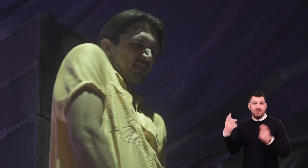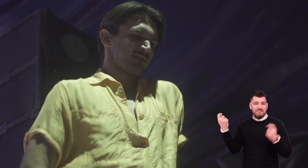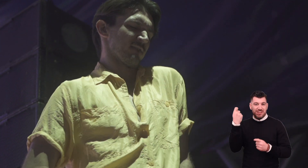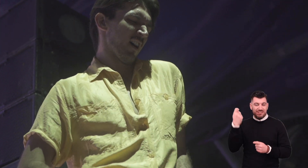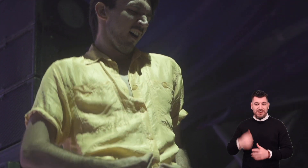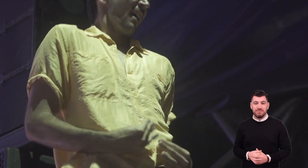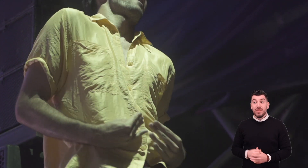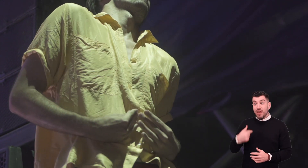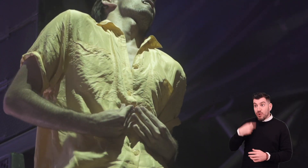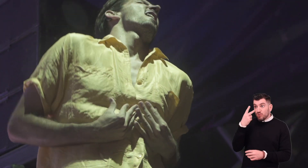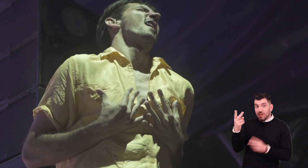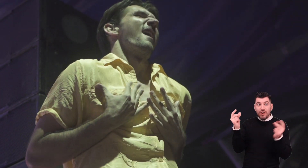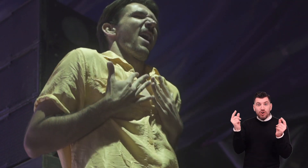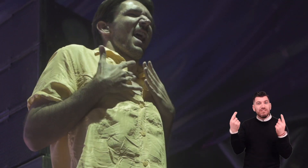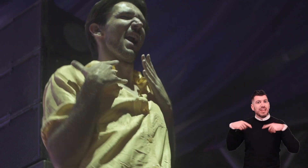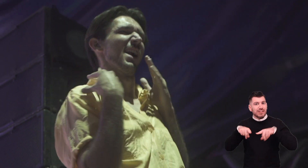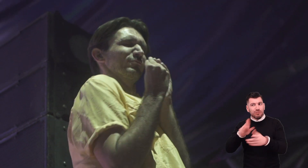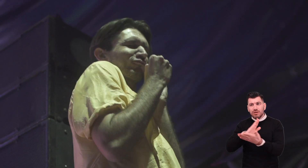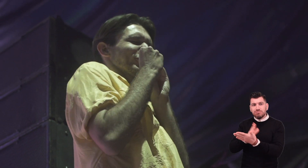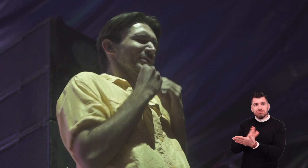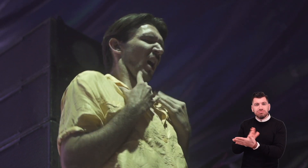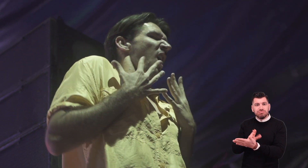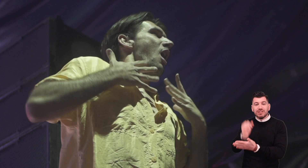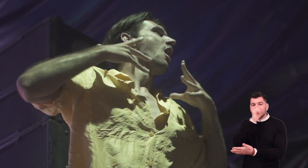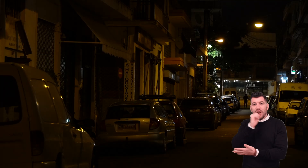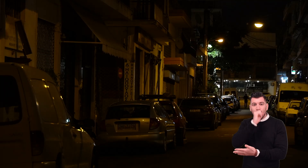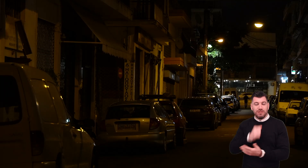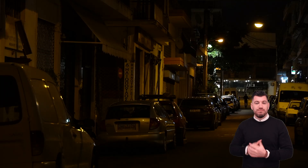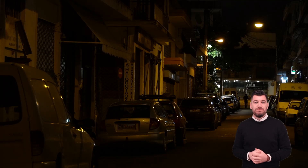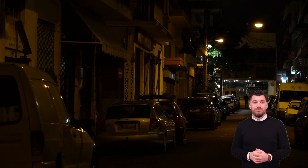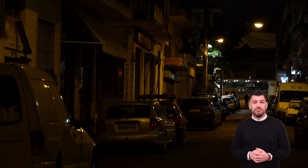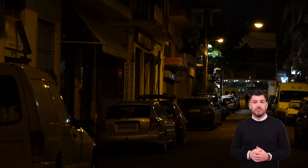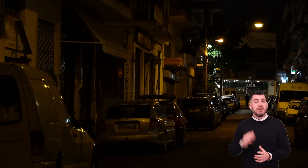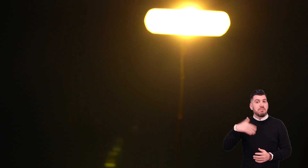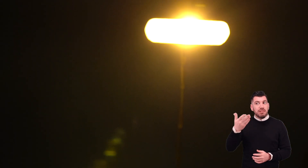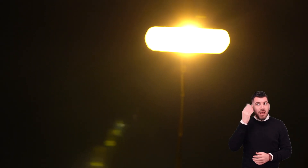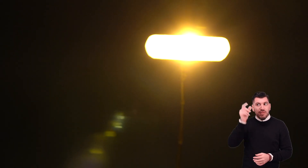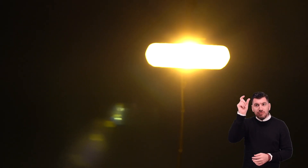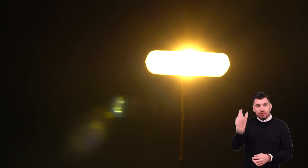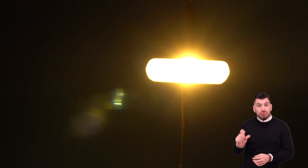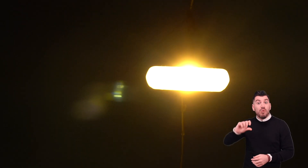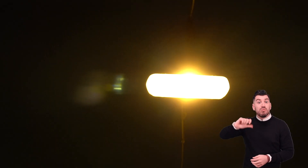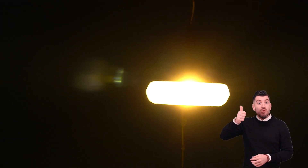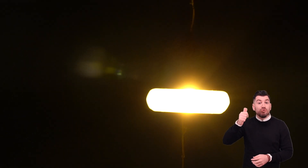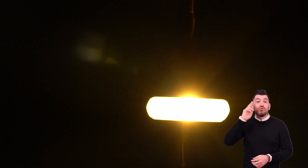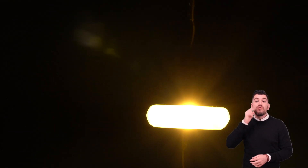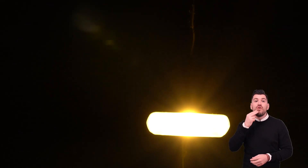and interpreting the song at the same time. Then I learned that he is the first deaf dancer